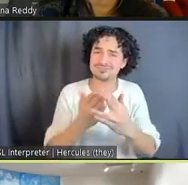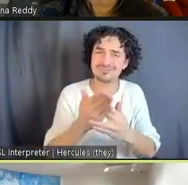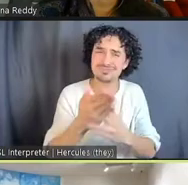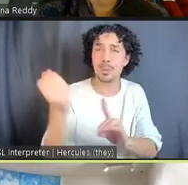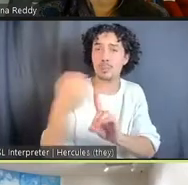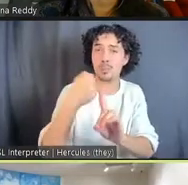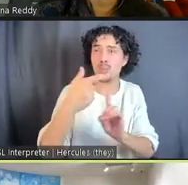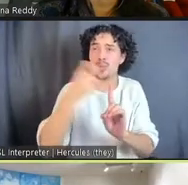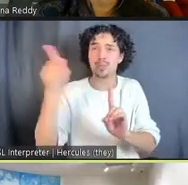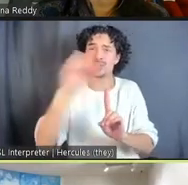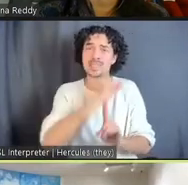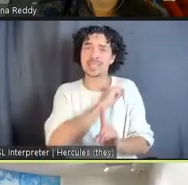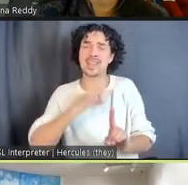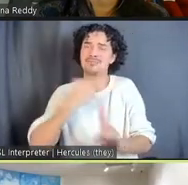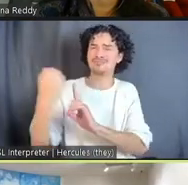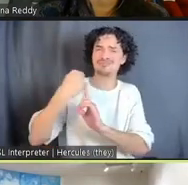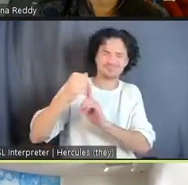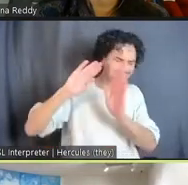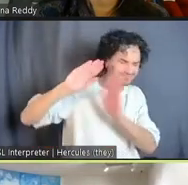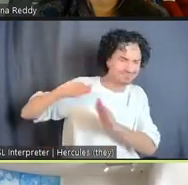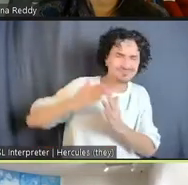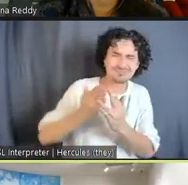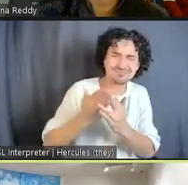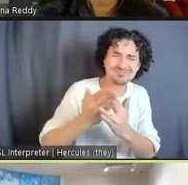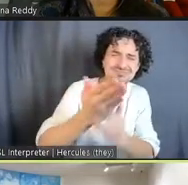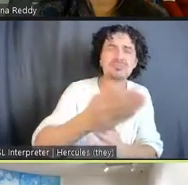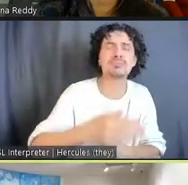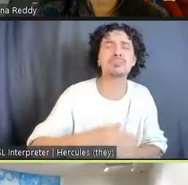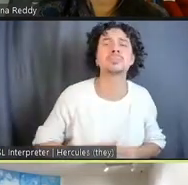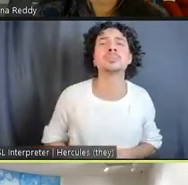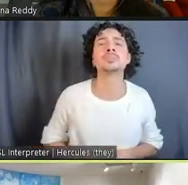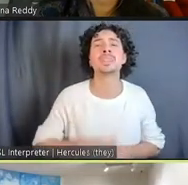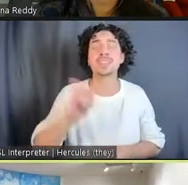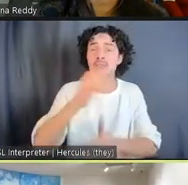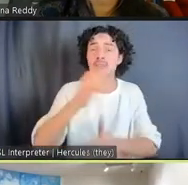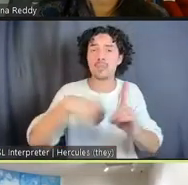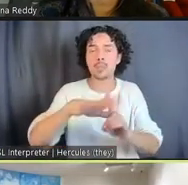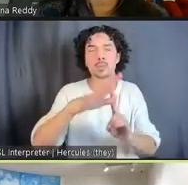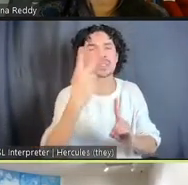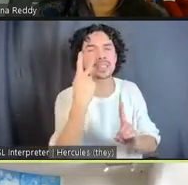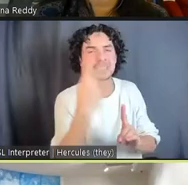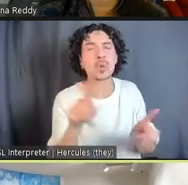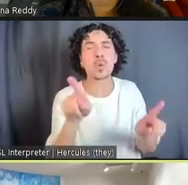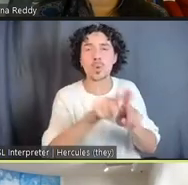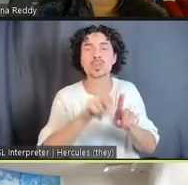So, the space is, yes, the built environment, but it's also the way that prison structures psychic and social relations.